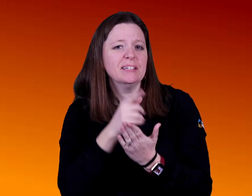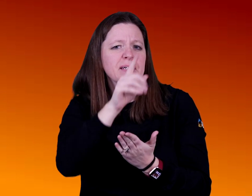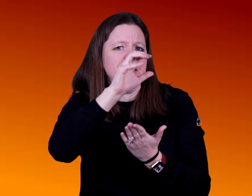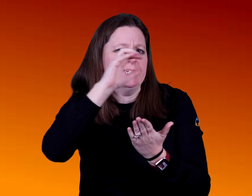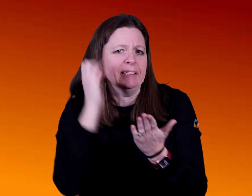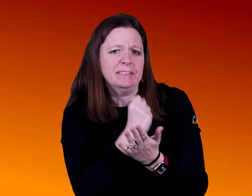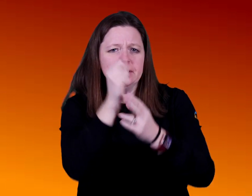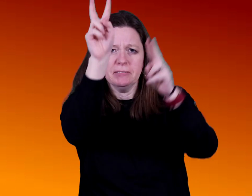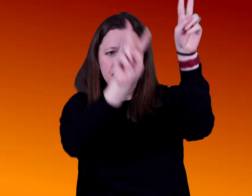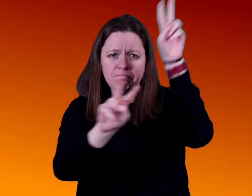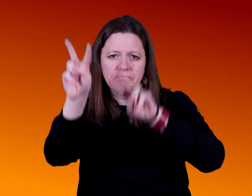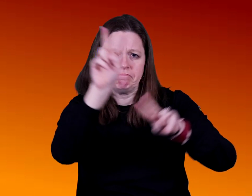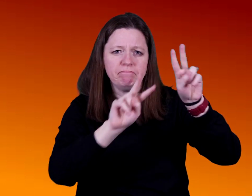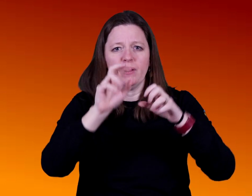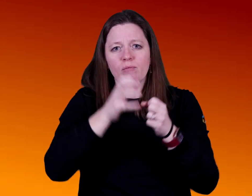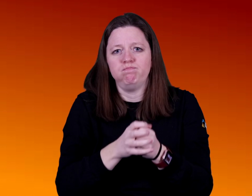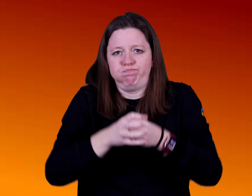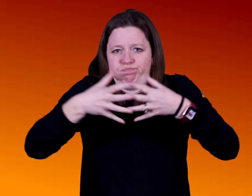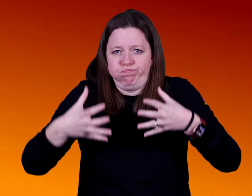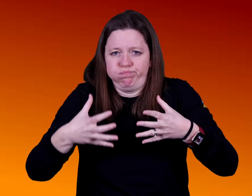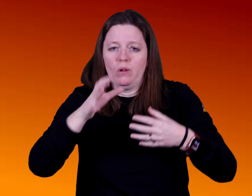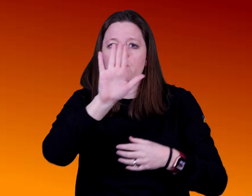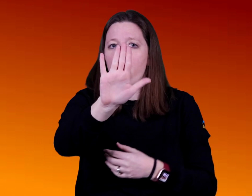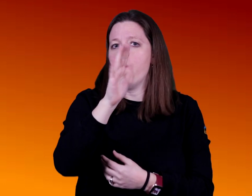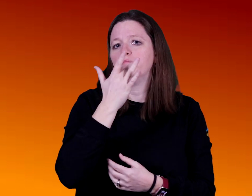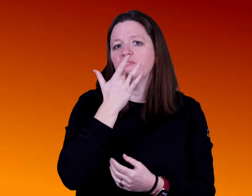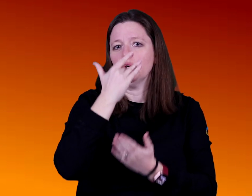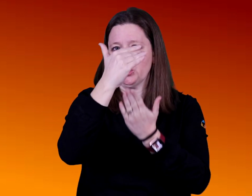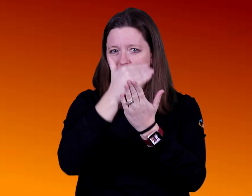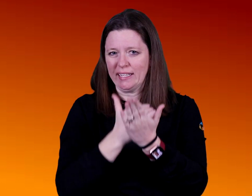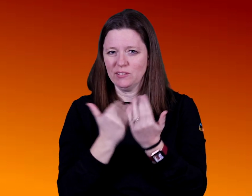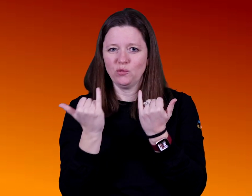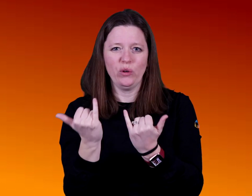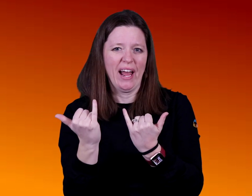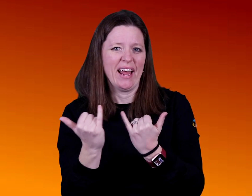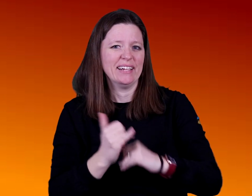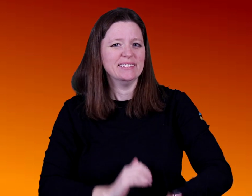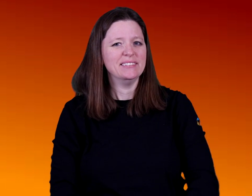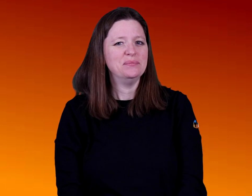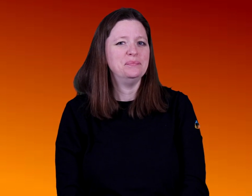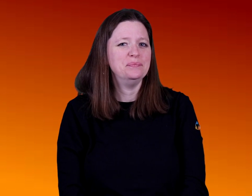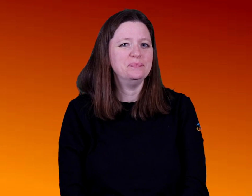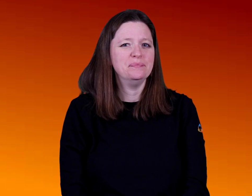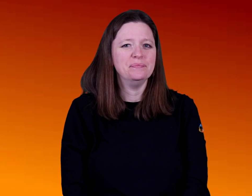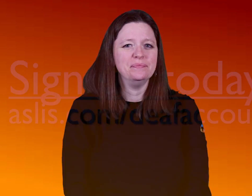Take the opportunity to browse the photos & expand your preferred list today!